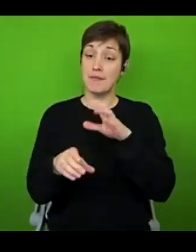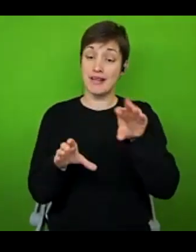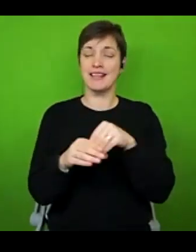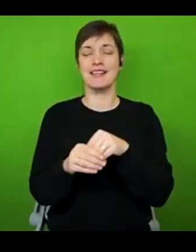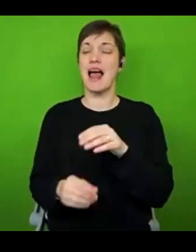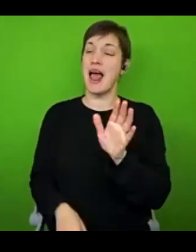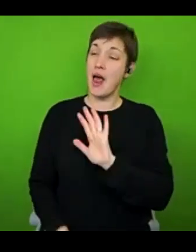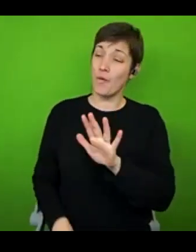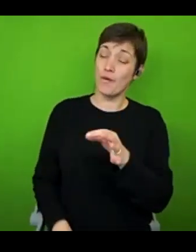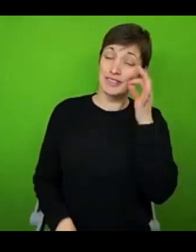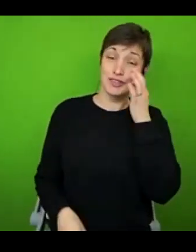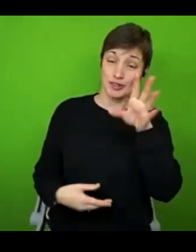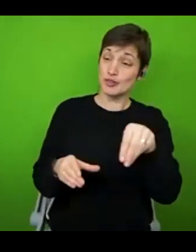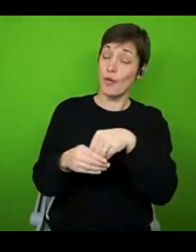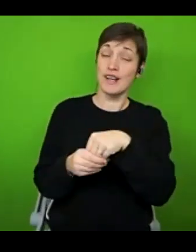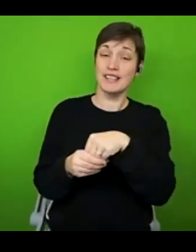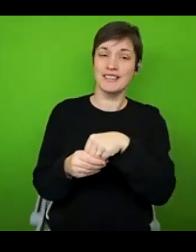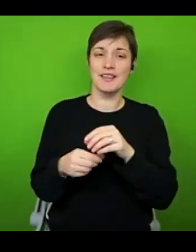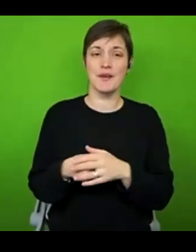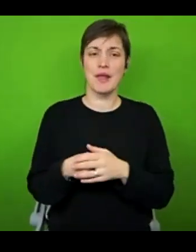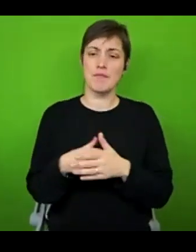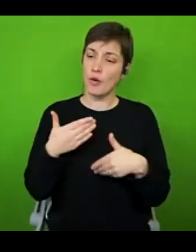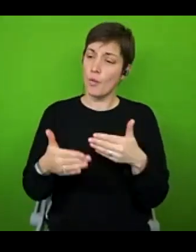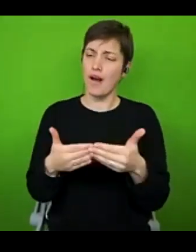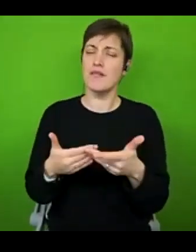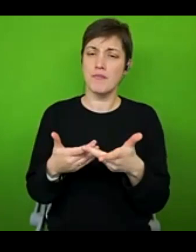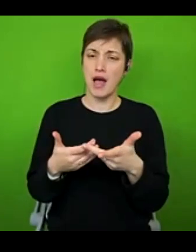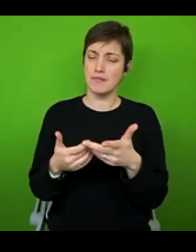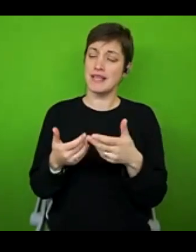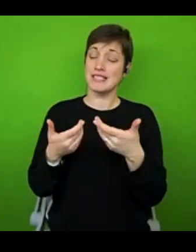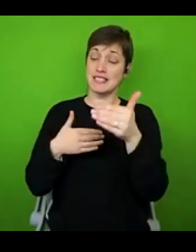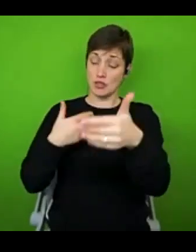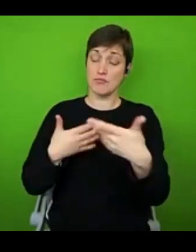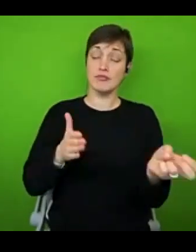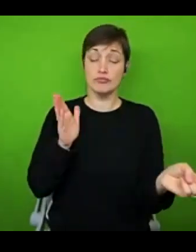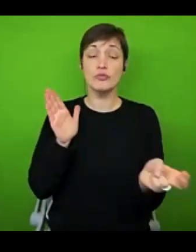you've just joined, we've been going for a little while, but this session is being recorded. So you will be able to catch up.